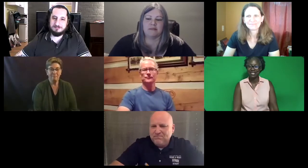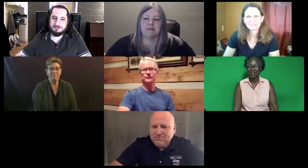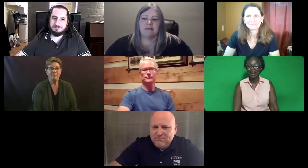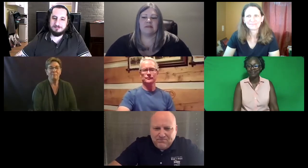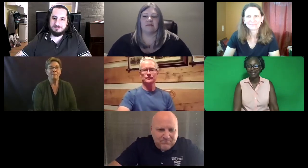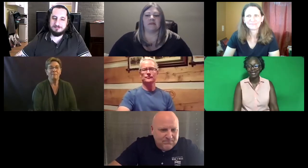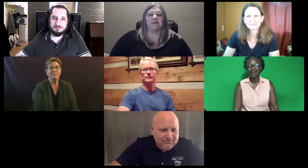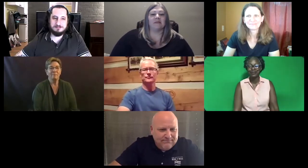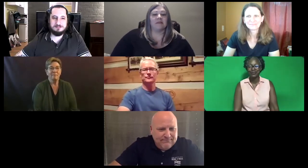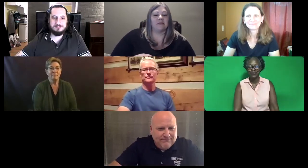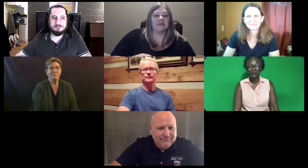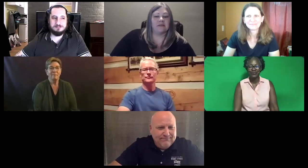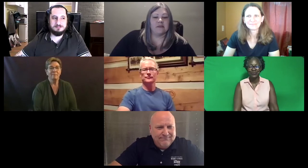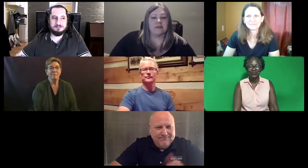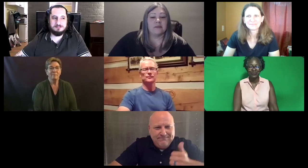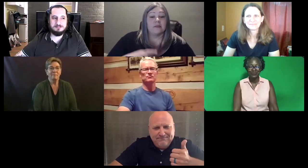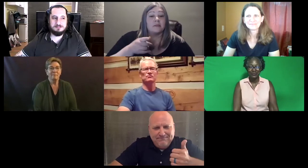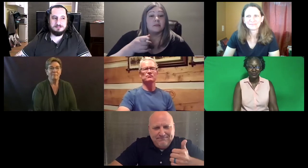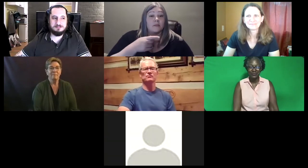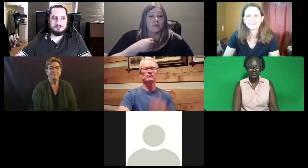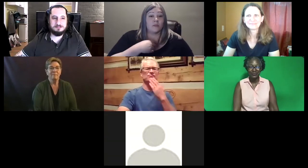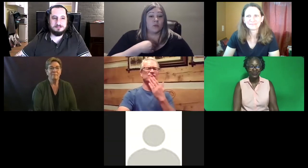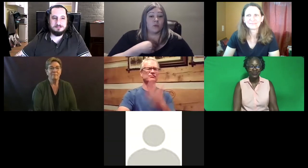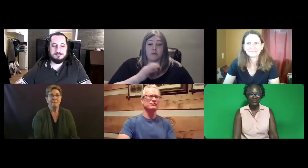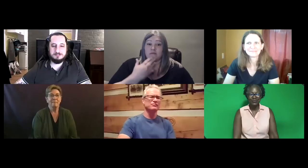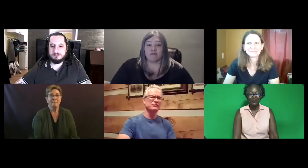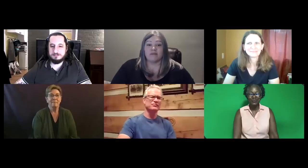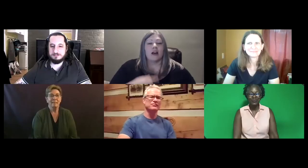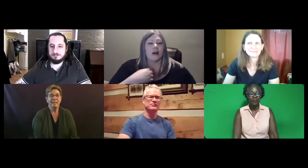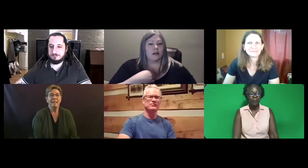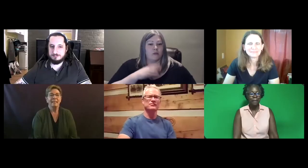Just wanted to share that. Katie: Thank you.